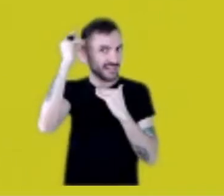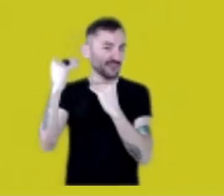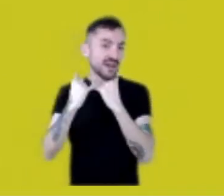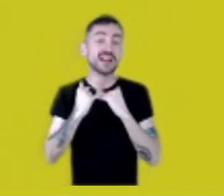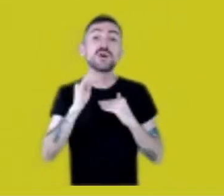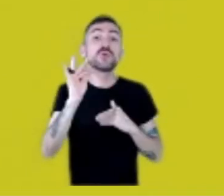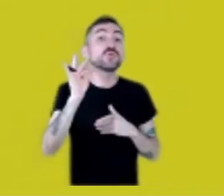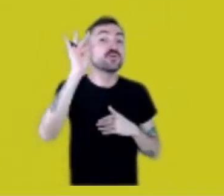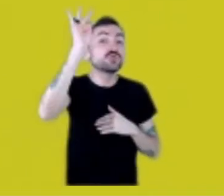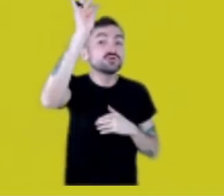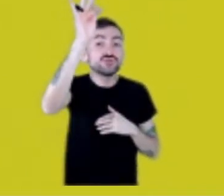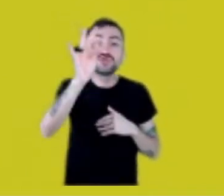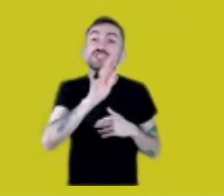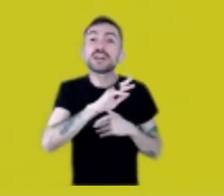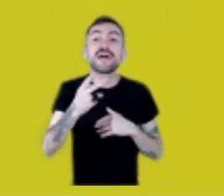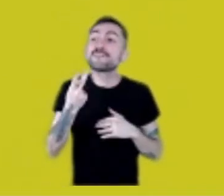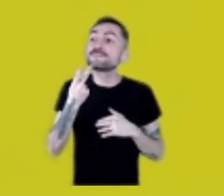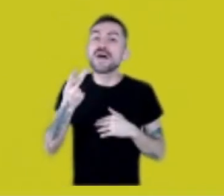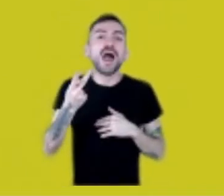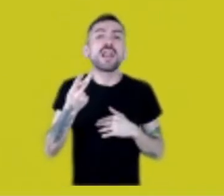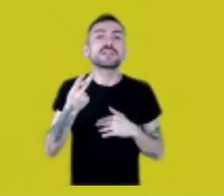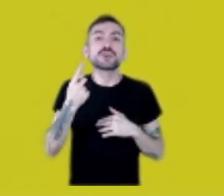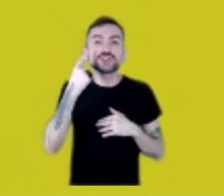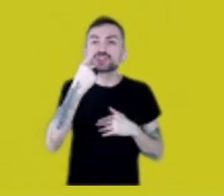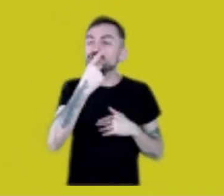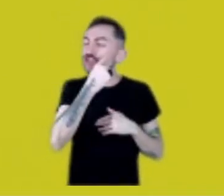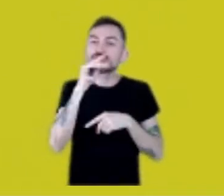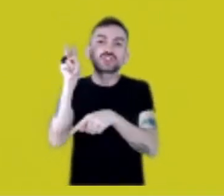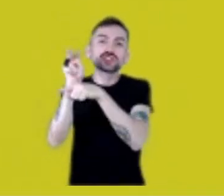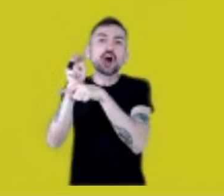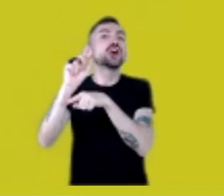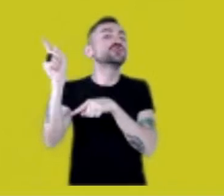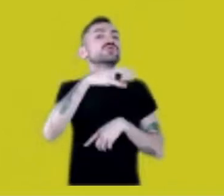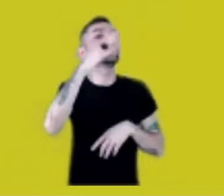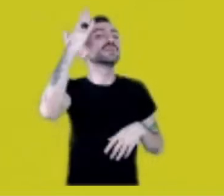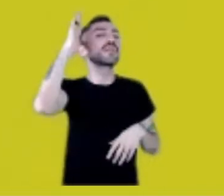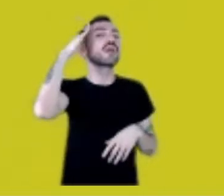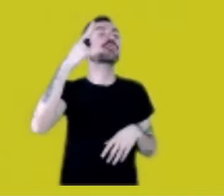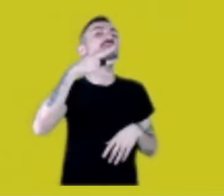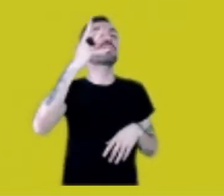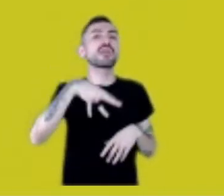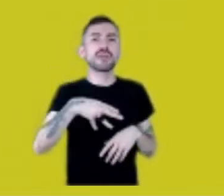And I was like, “Wow, there’s hope for me then.” And they’d say, “Don’t worry about your looks,